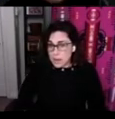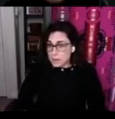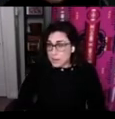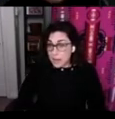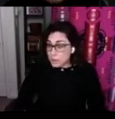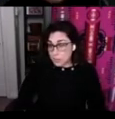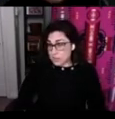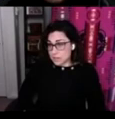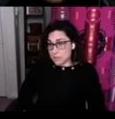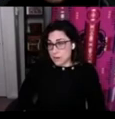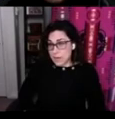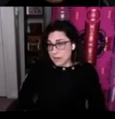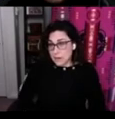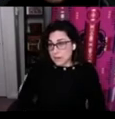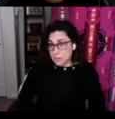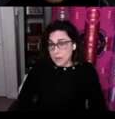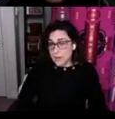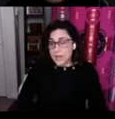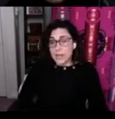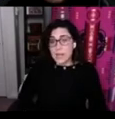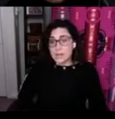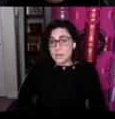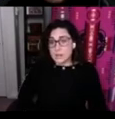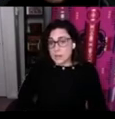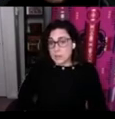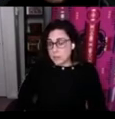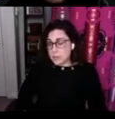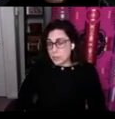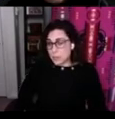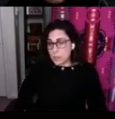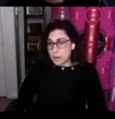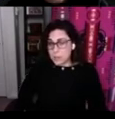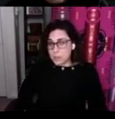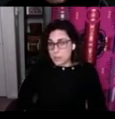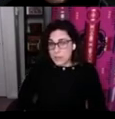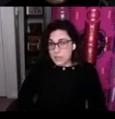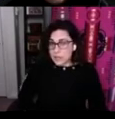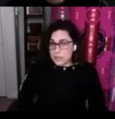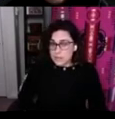in other places around canada as well and so the Mi'kmaw people were one people that tried this out